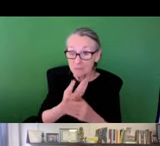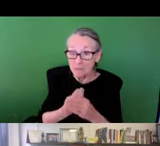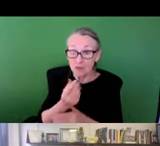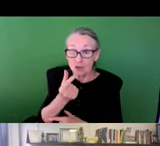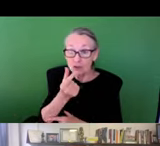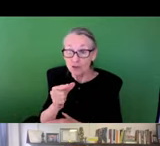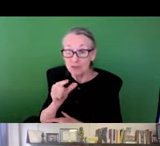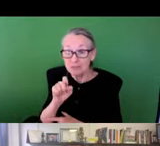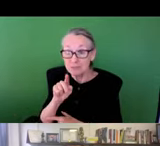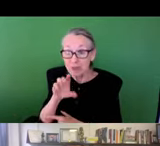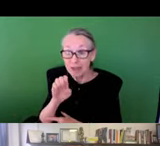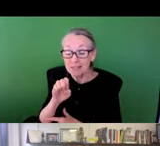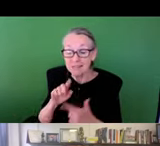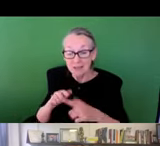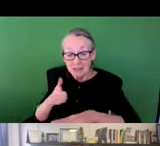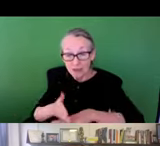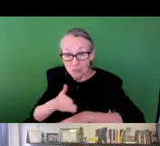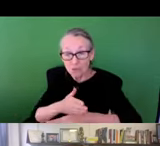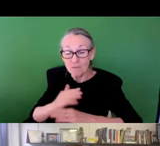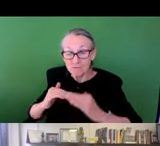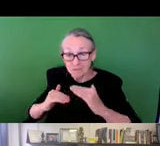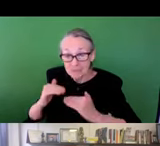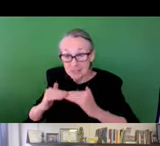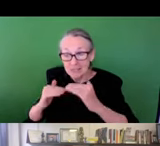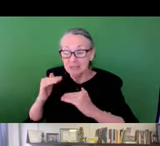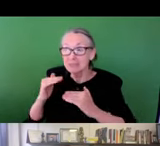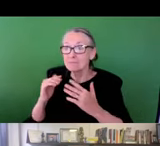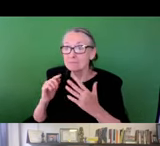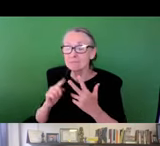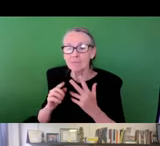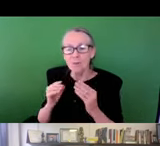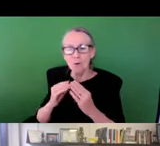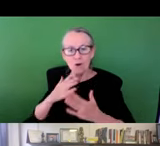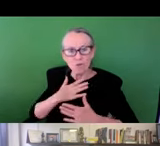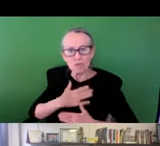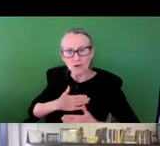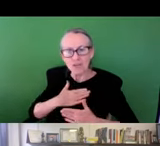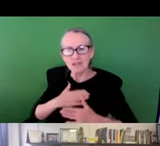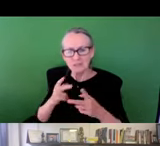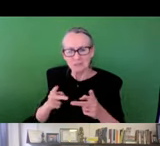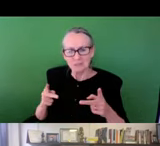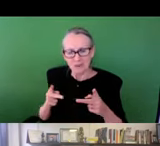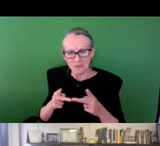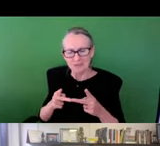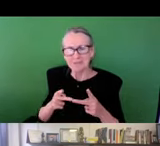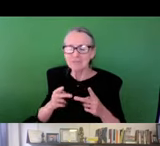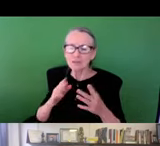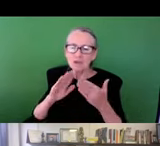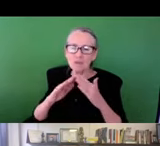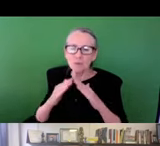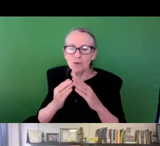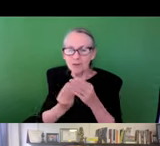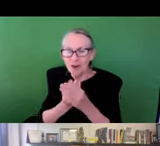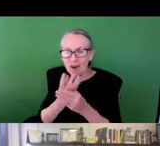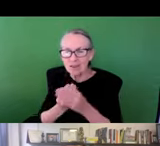, community features add value to their community between aged